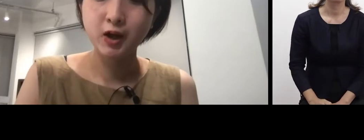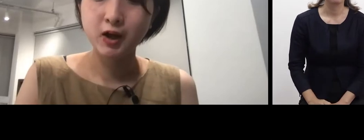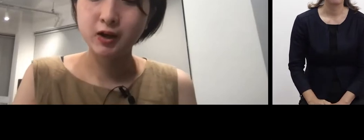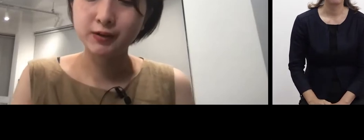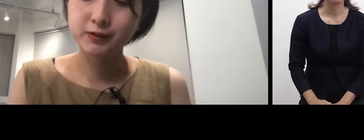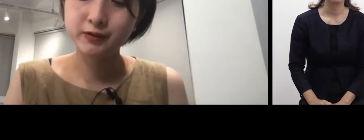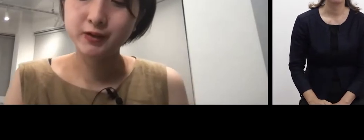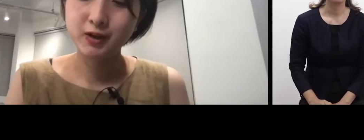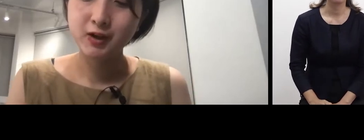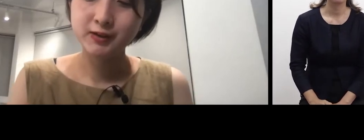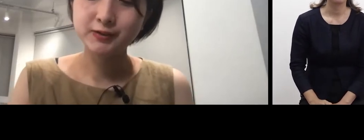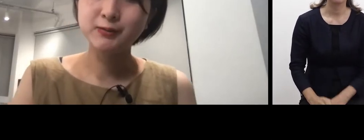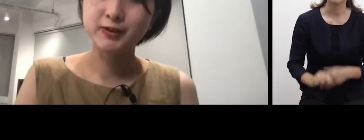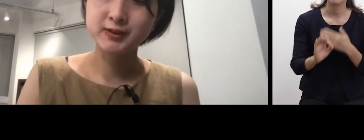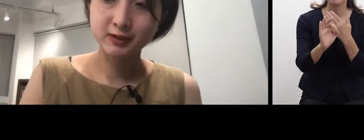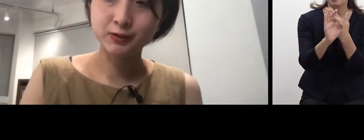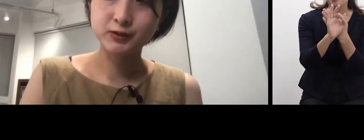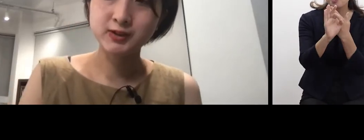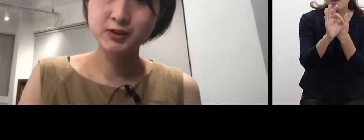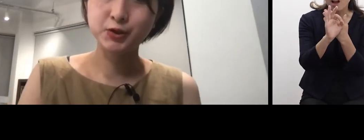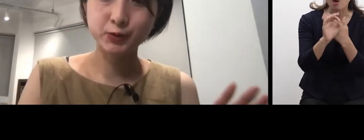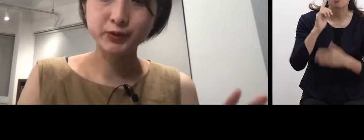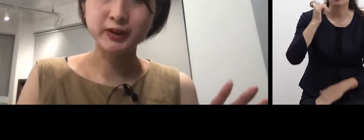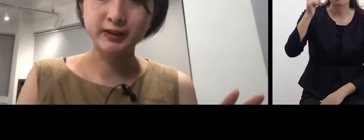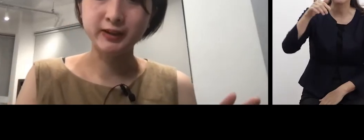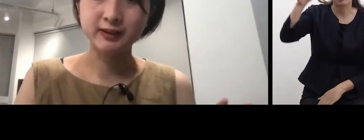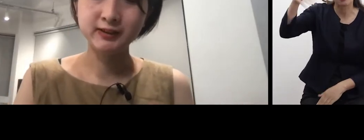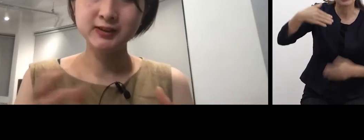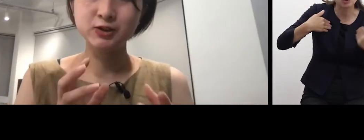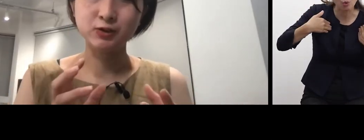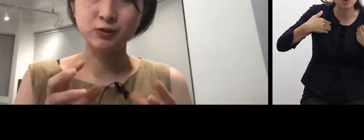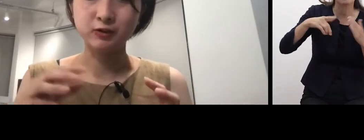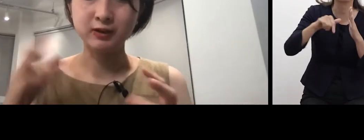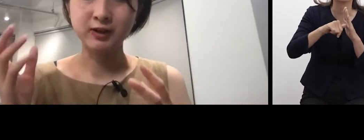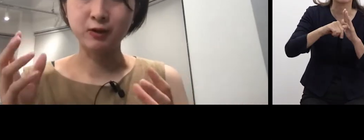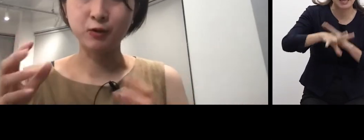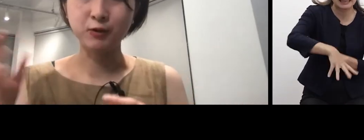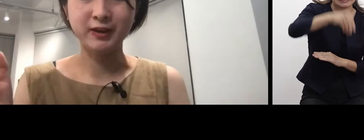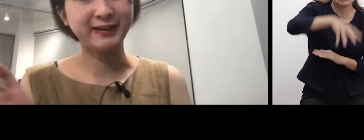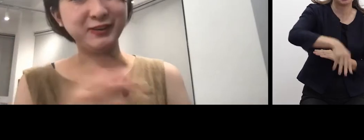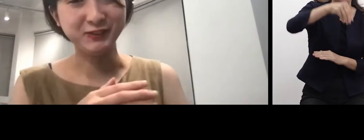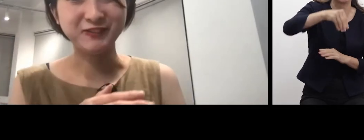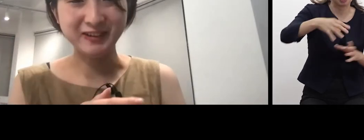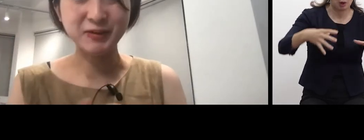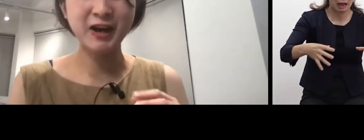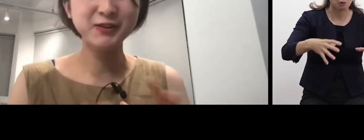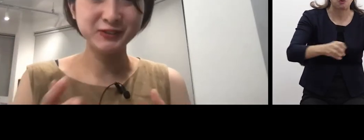For example, when I call my dad, I throw a tissue box